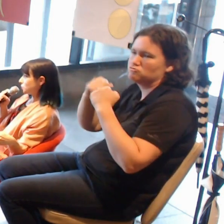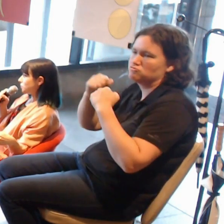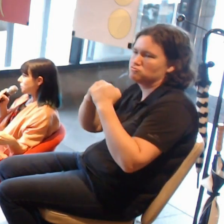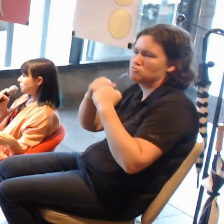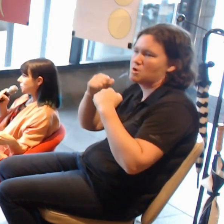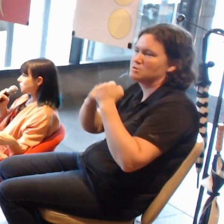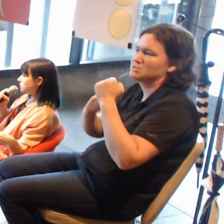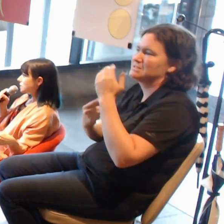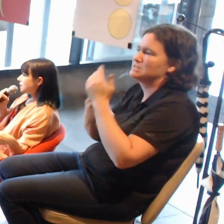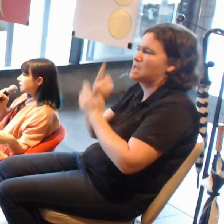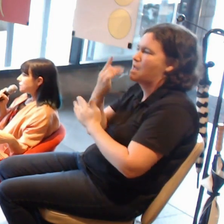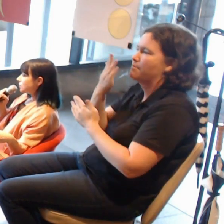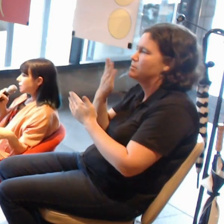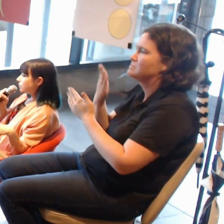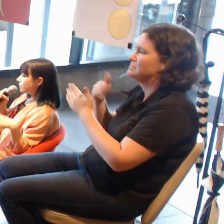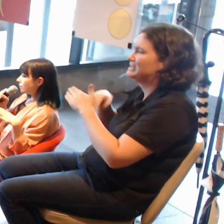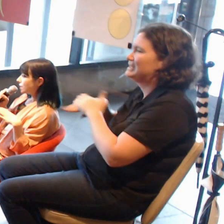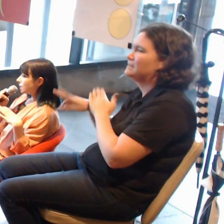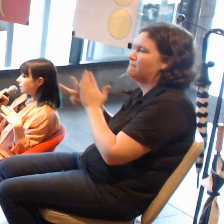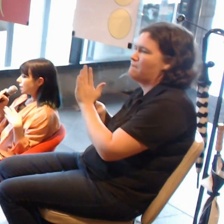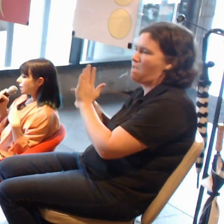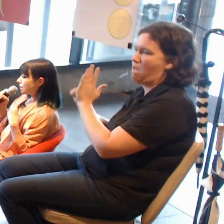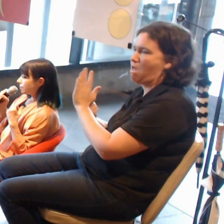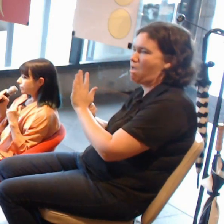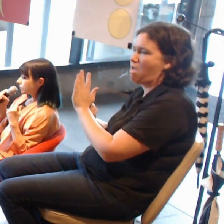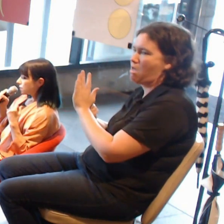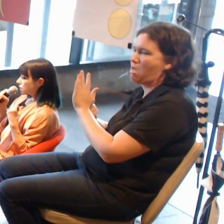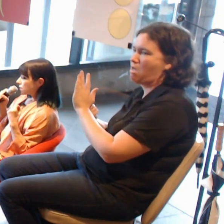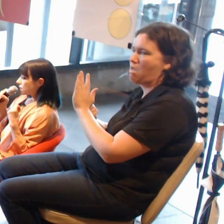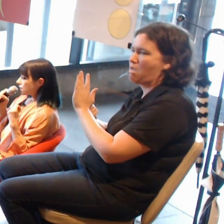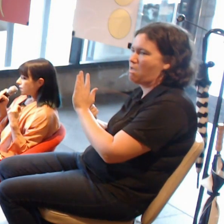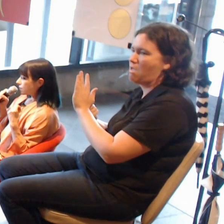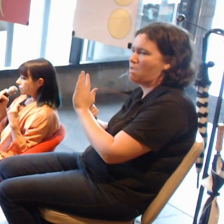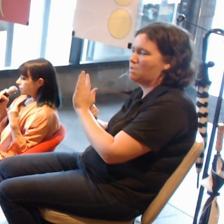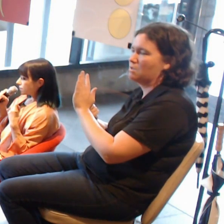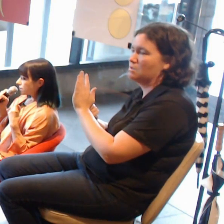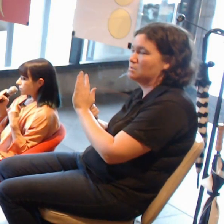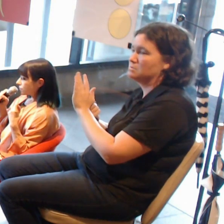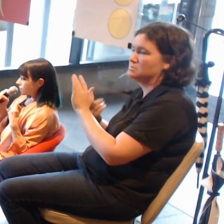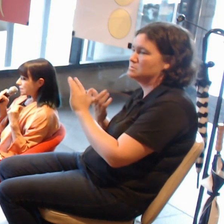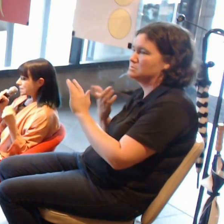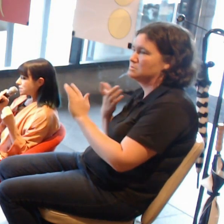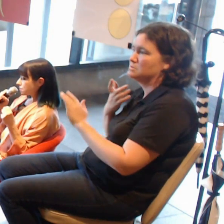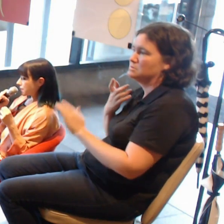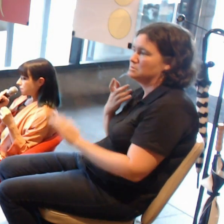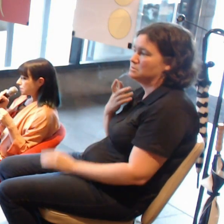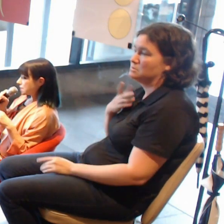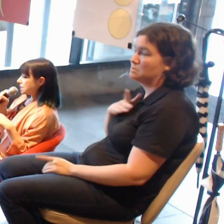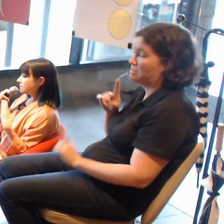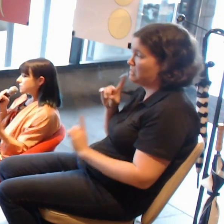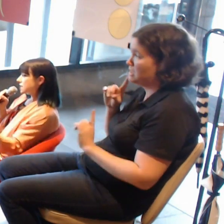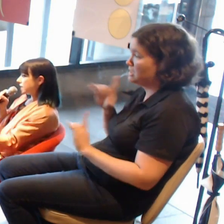They were very clear about it being an invitation to experience another world